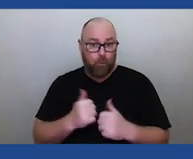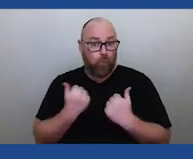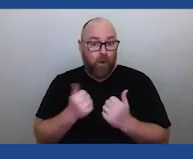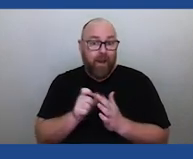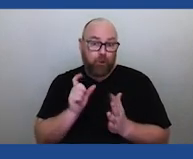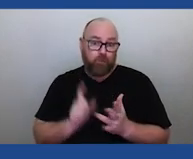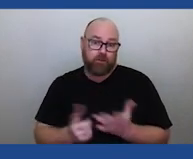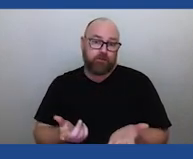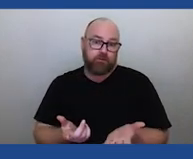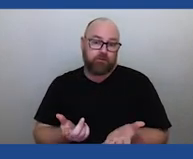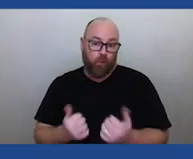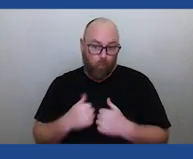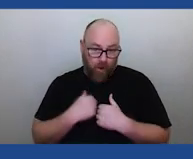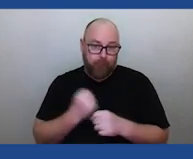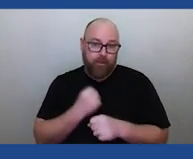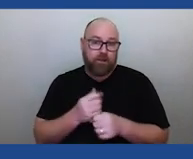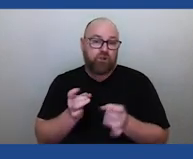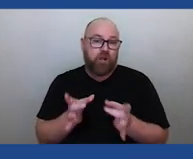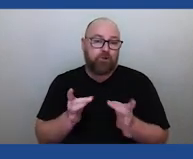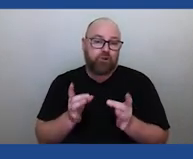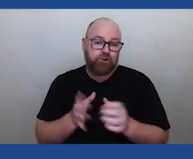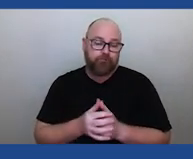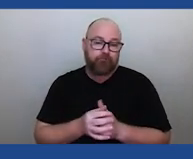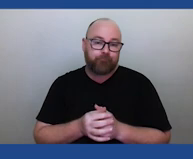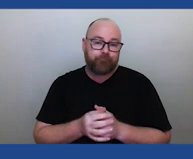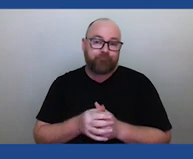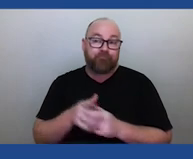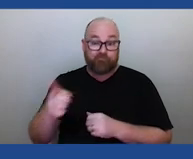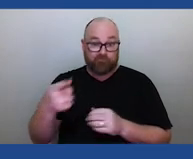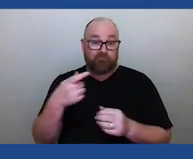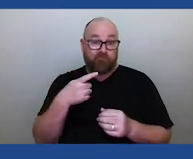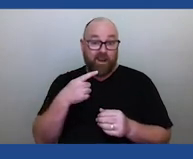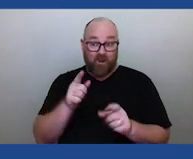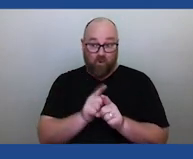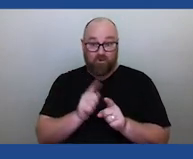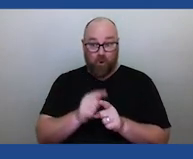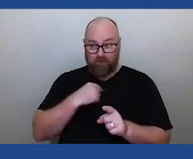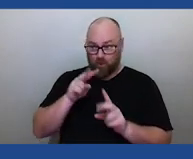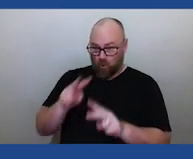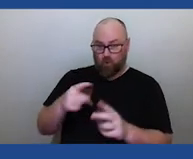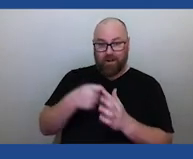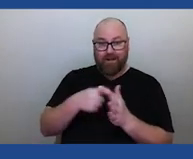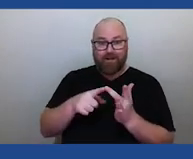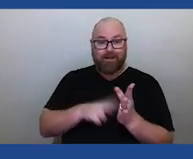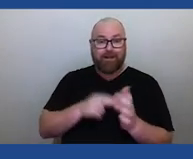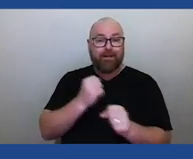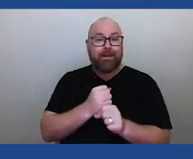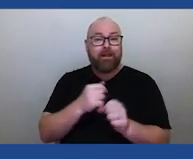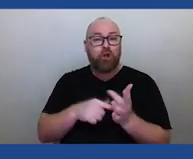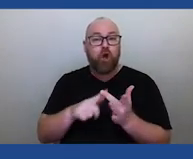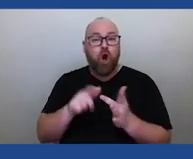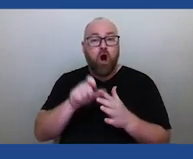is exactly which you mentioned Uncle Jimmy, and that's the King Tides. So early January every year, the Earth reaches its closest